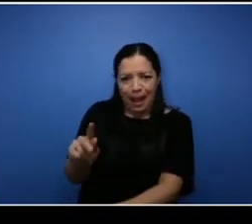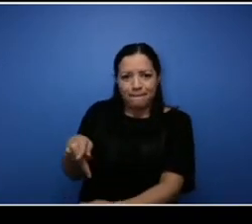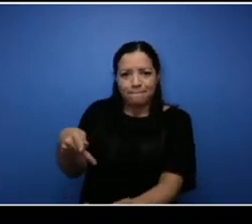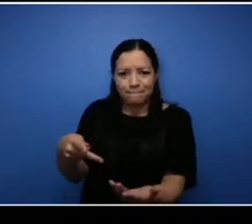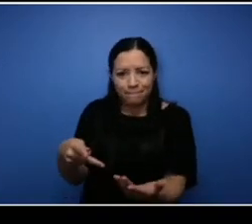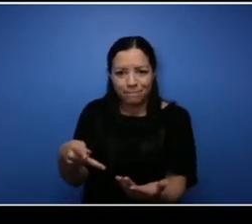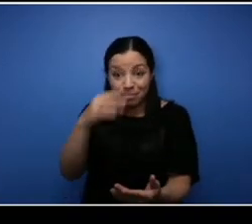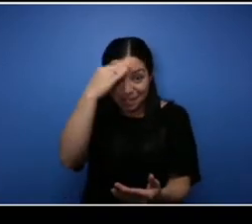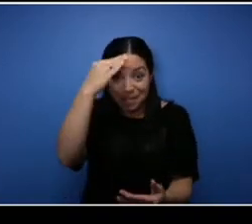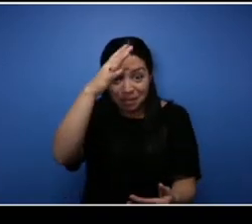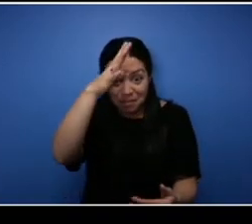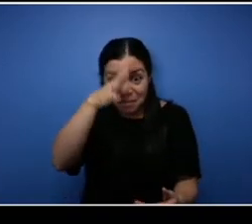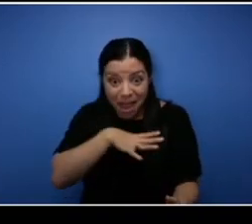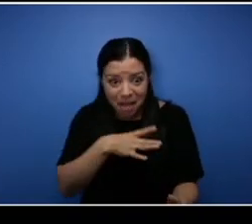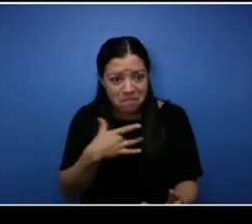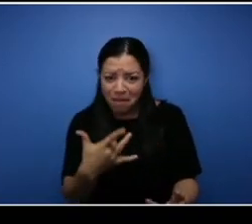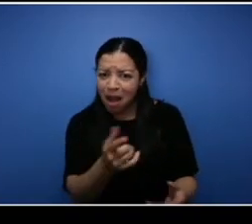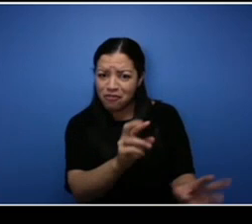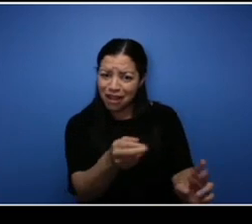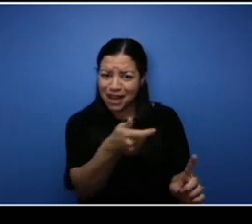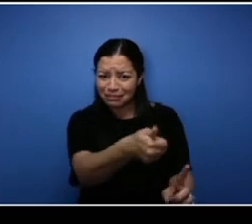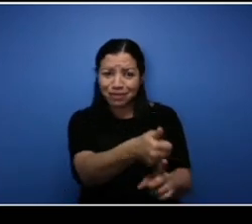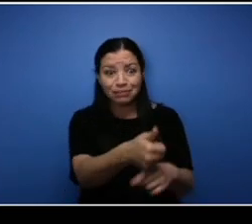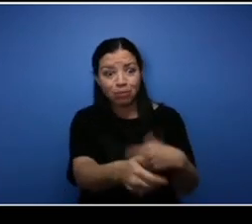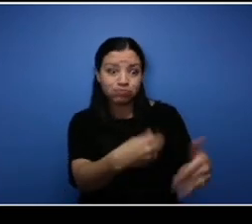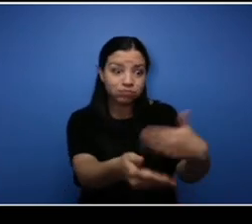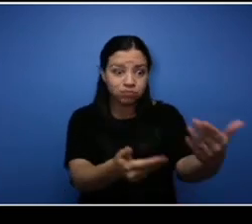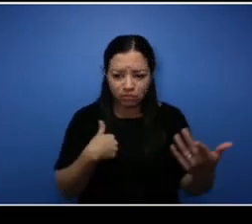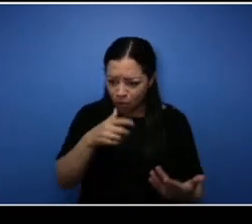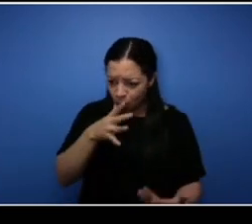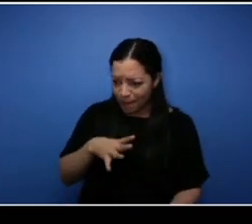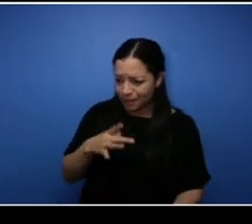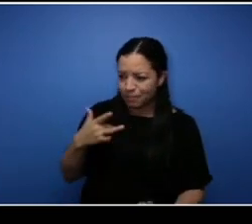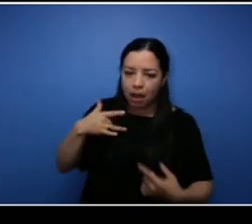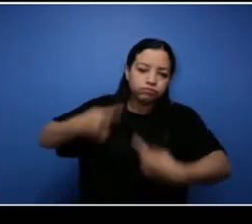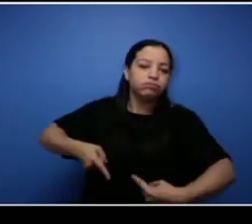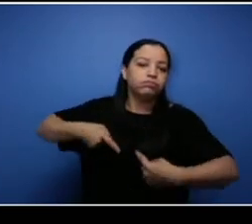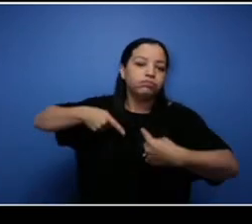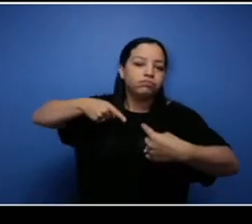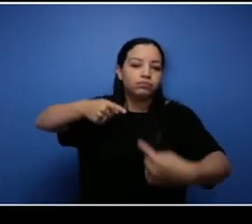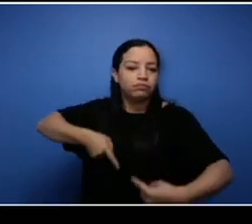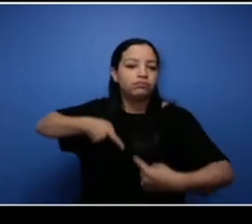to, we don't have access to it and it could be a part of you know it's just not being